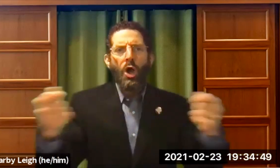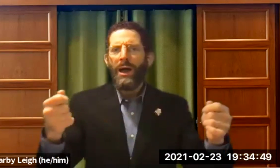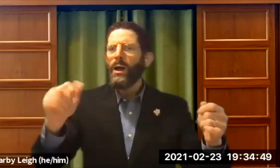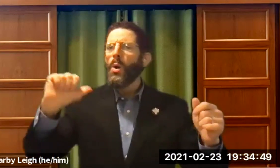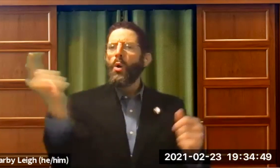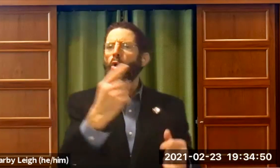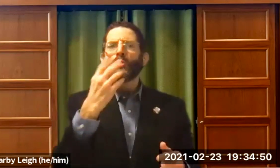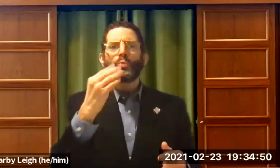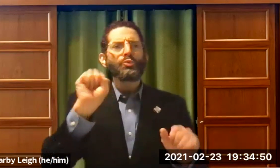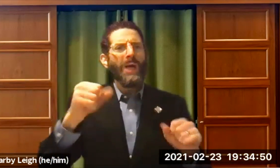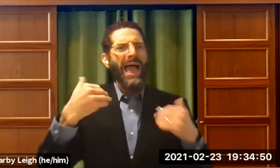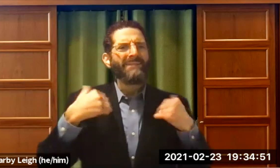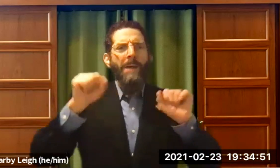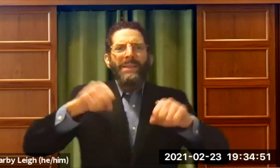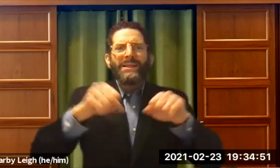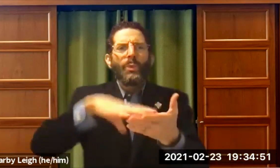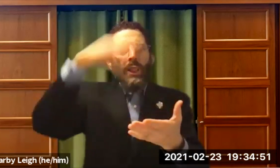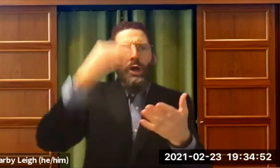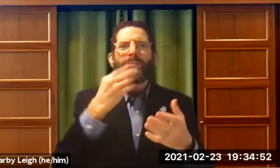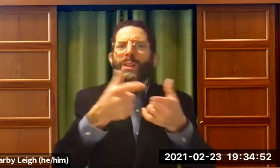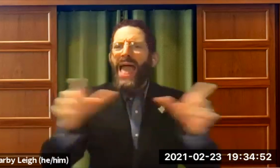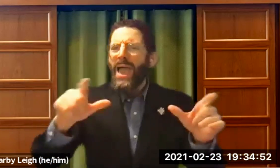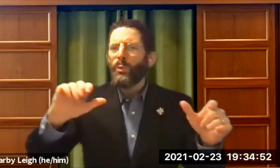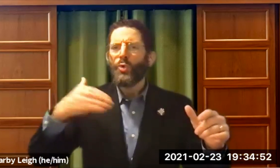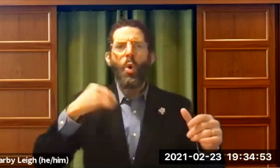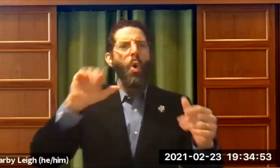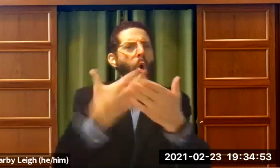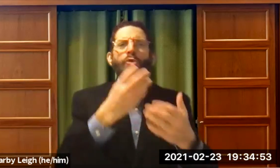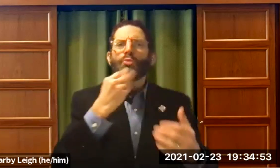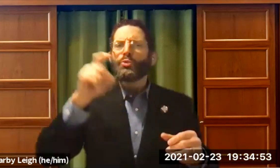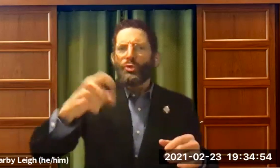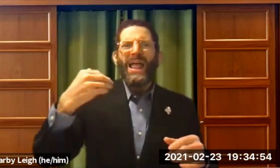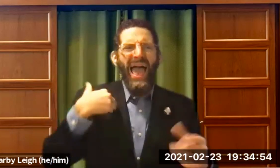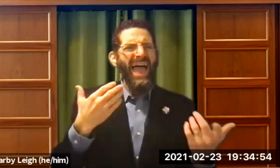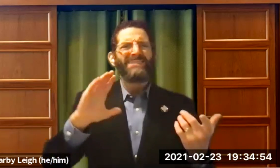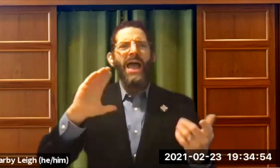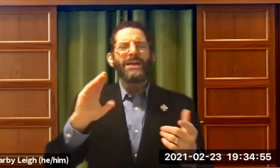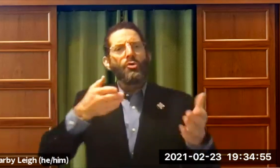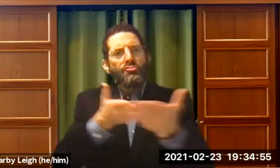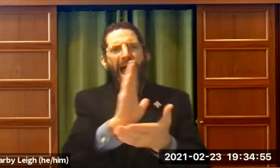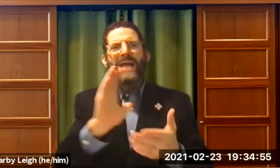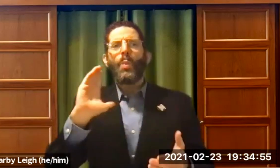All Jews should have access to the Torah. All Jewish people should have the ability to learn the Hebrew language. All